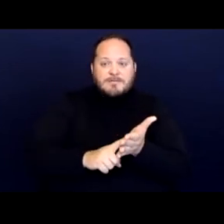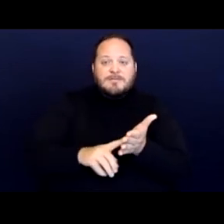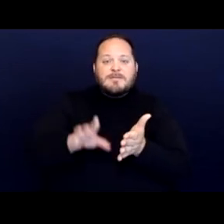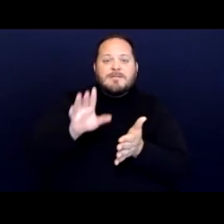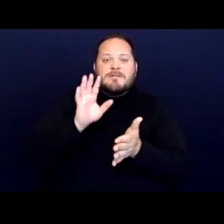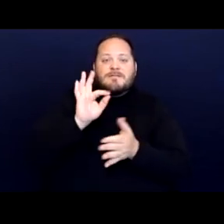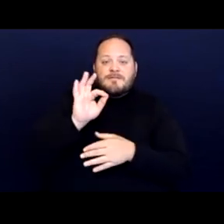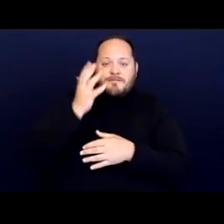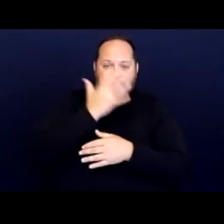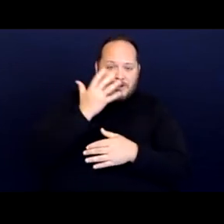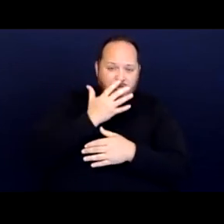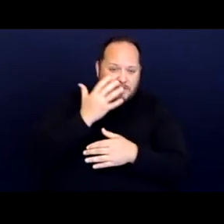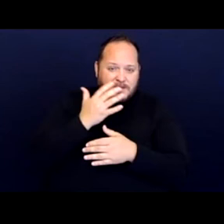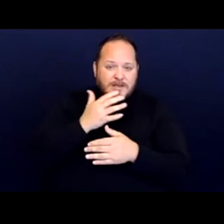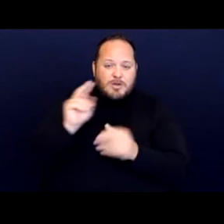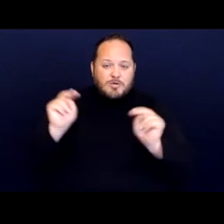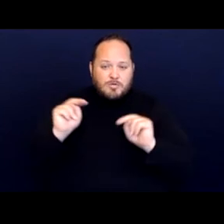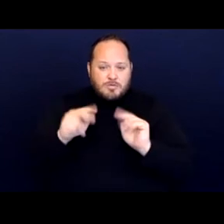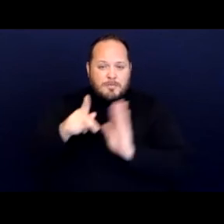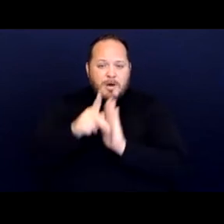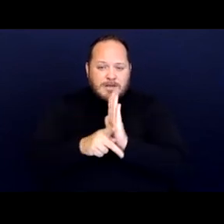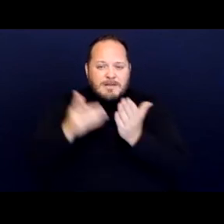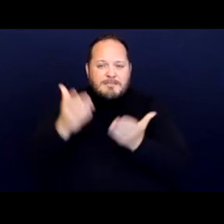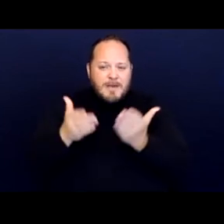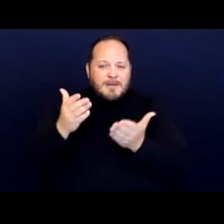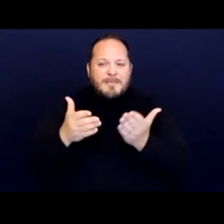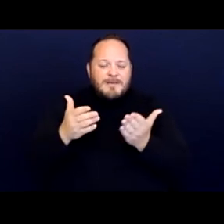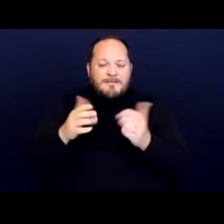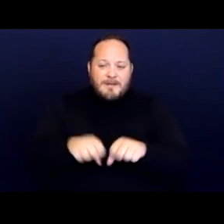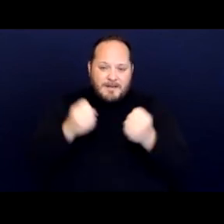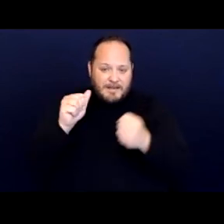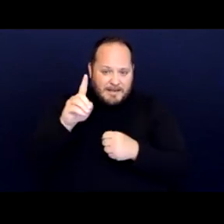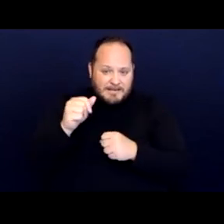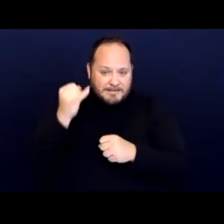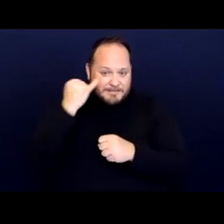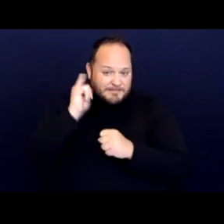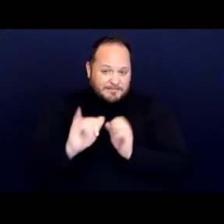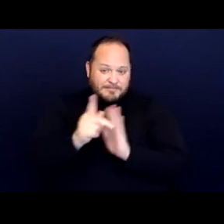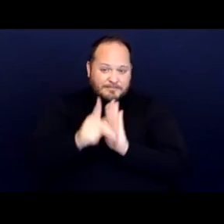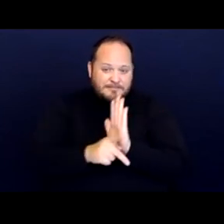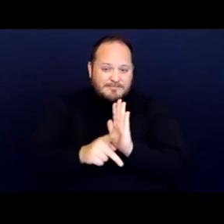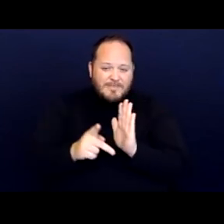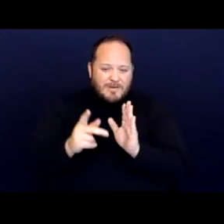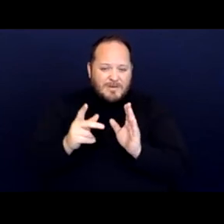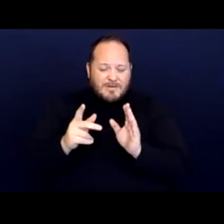may violate the ADA when such policies, unduly burden, disabled people